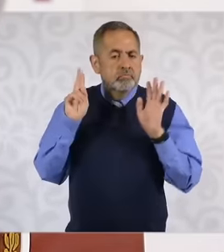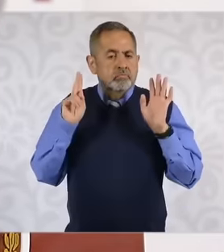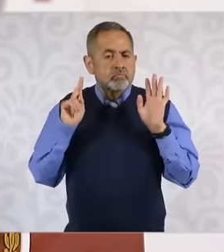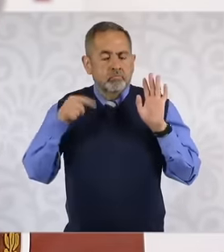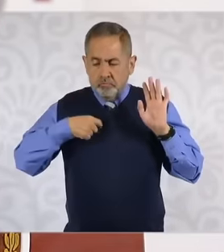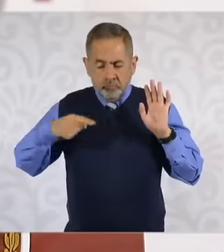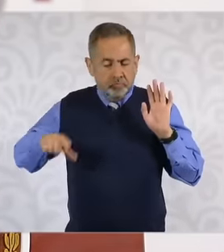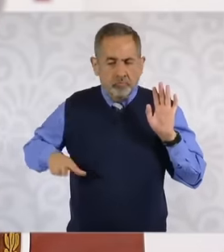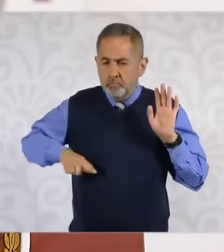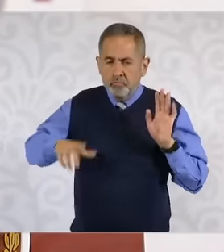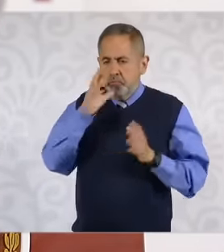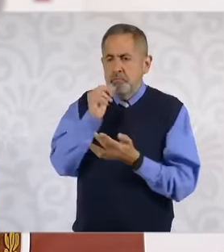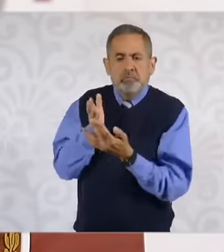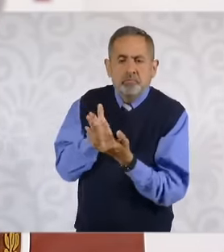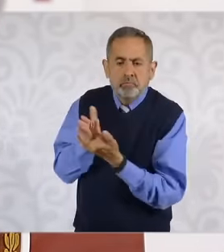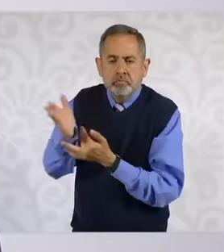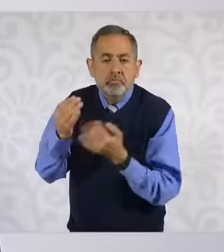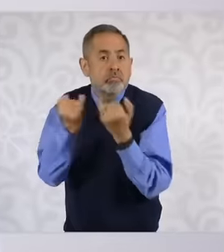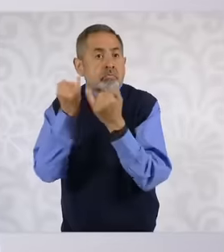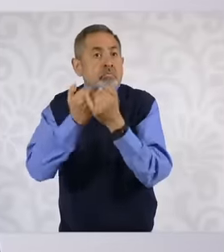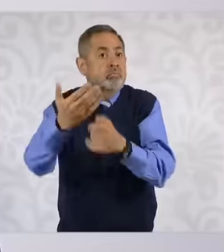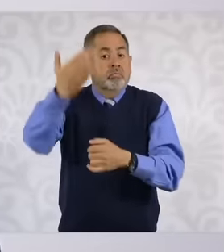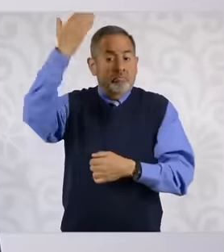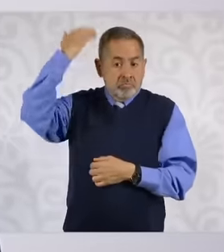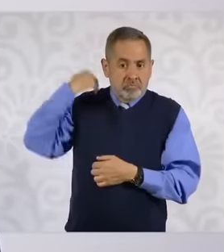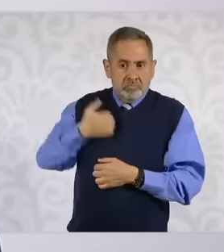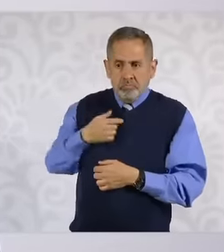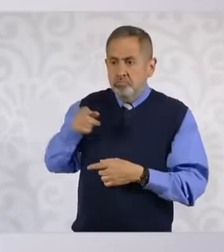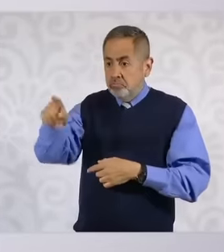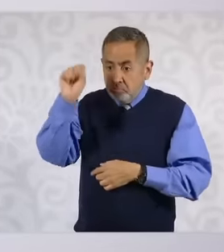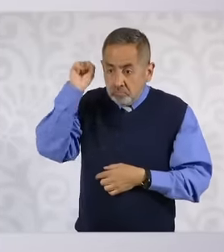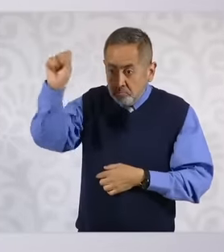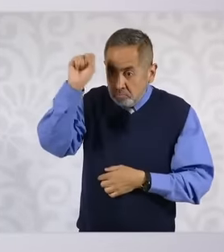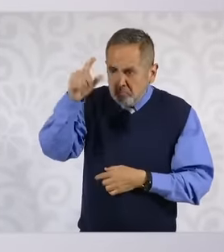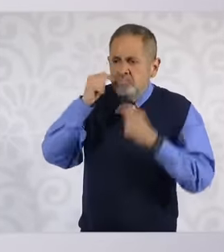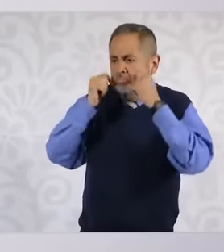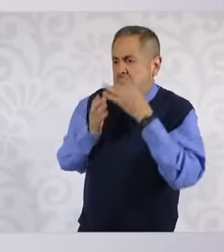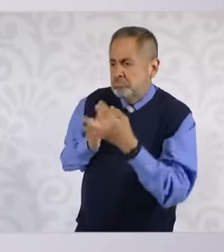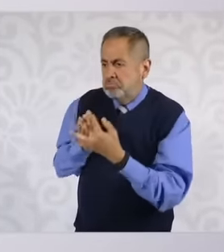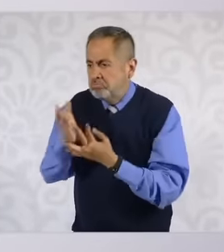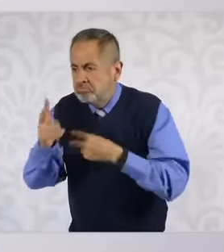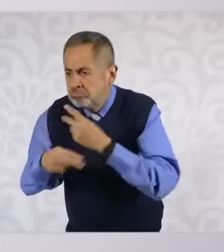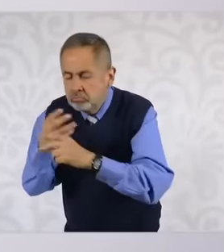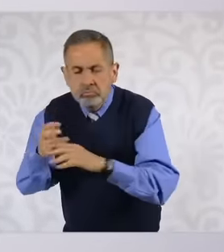have to intervene as it was before in the elections of a union there is freedom